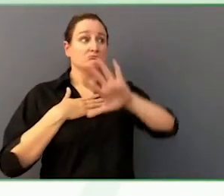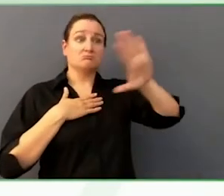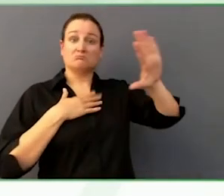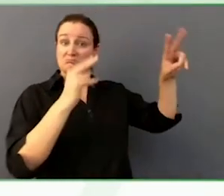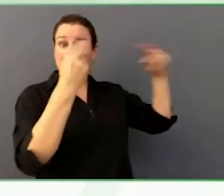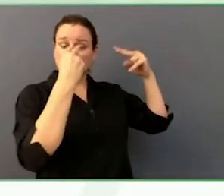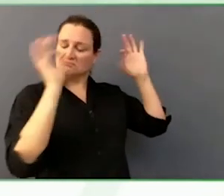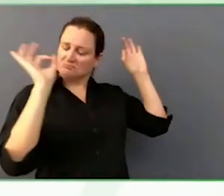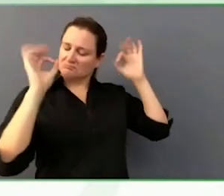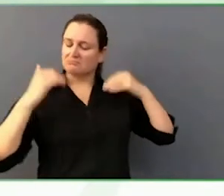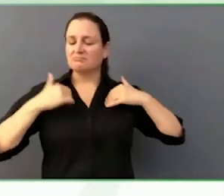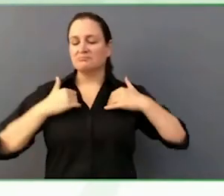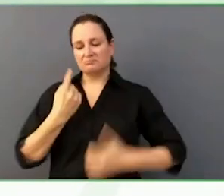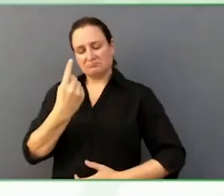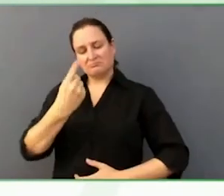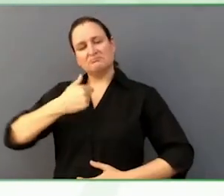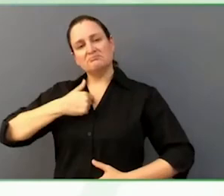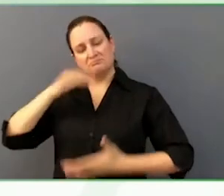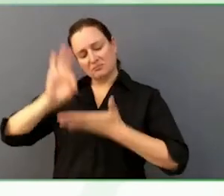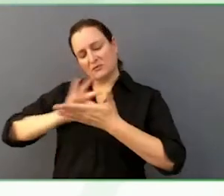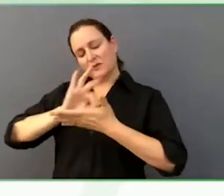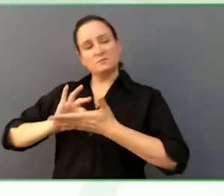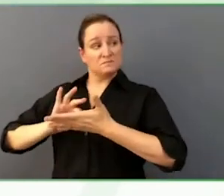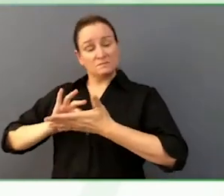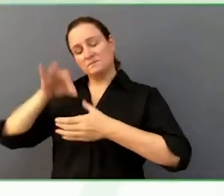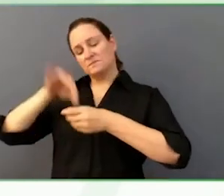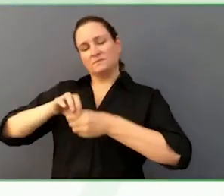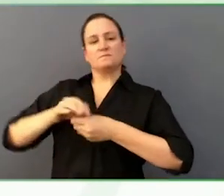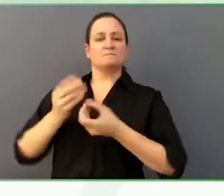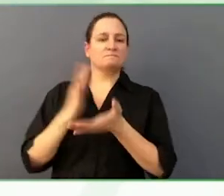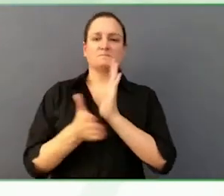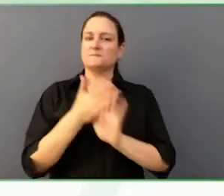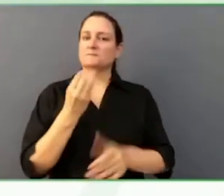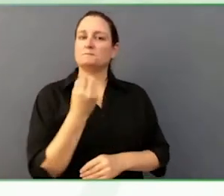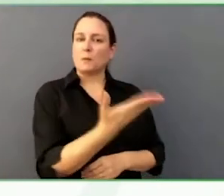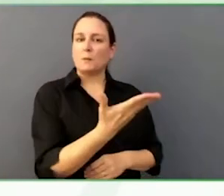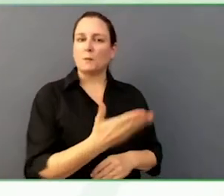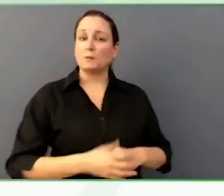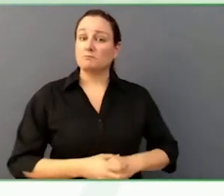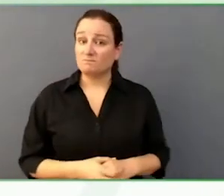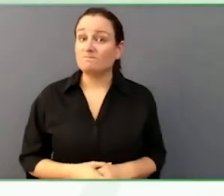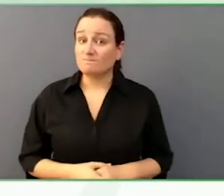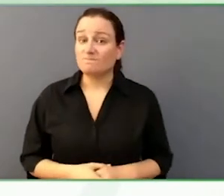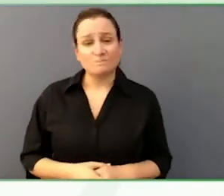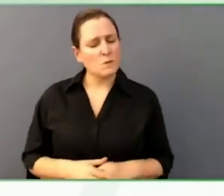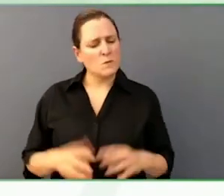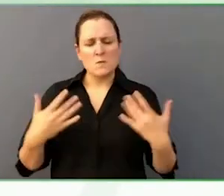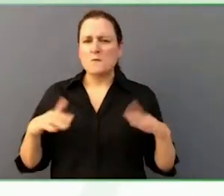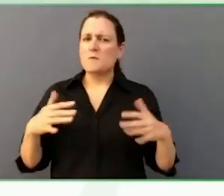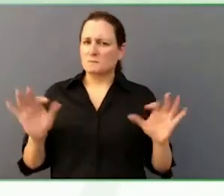It works very, very quickly and very flawlessly. That's right.